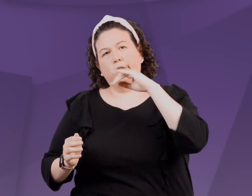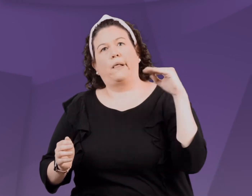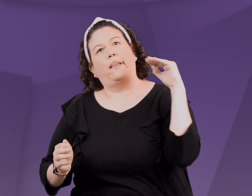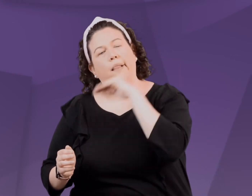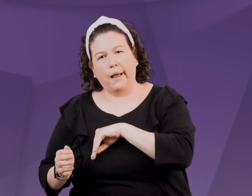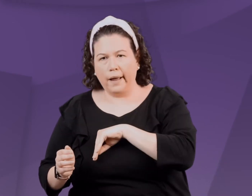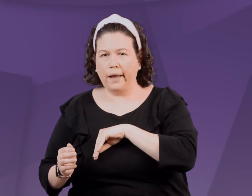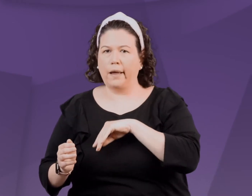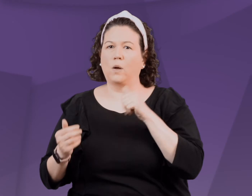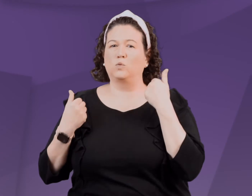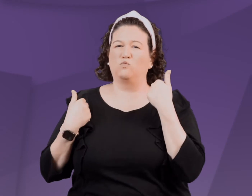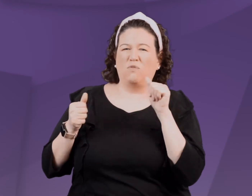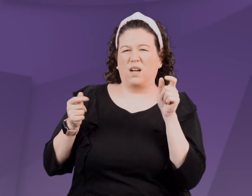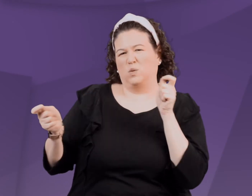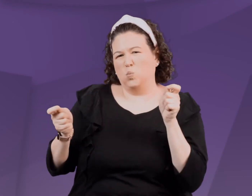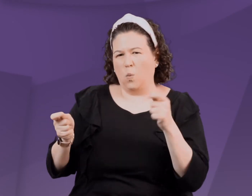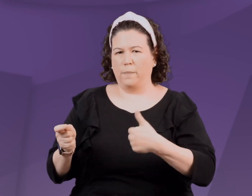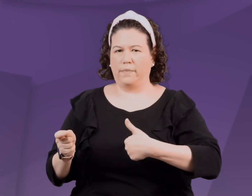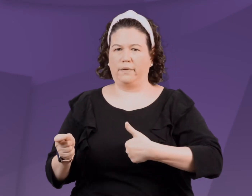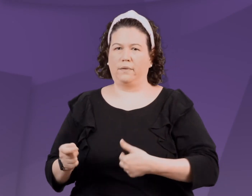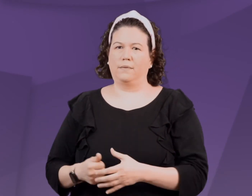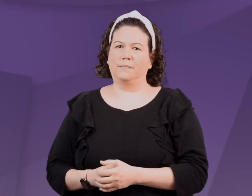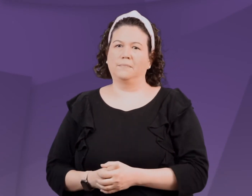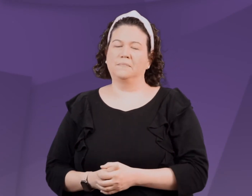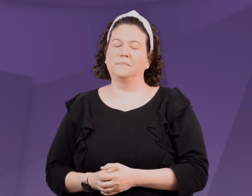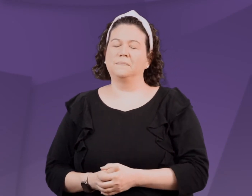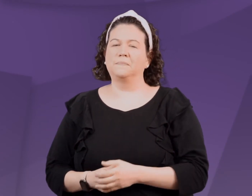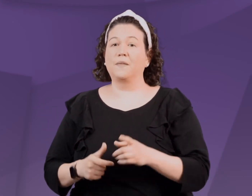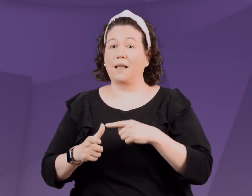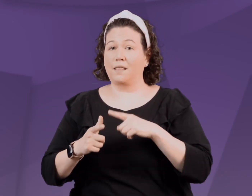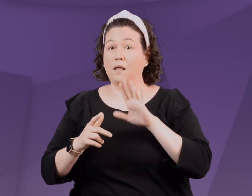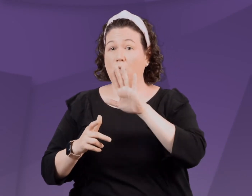because they are impatient or because they are liars and manipulating us.